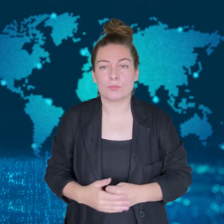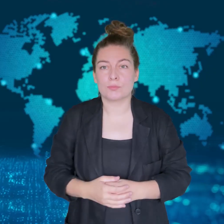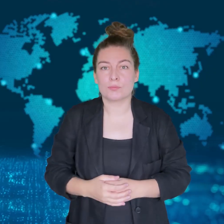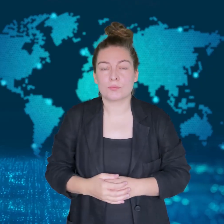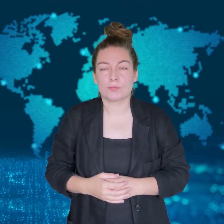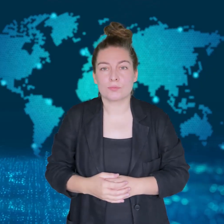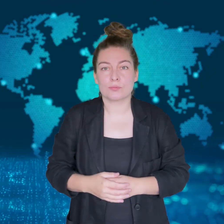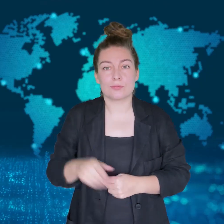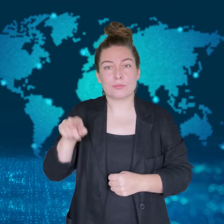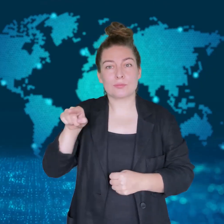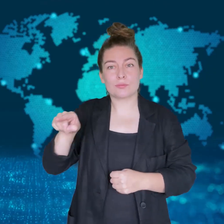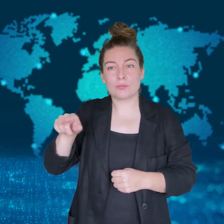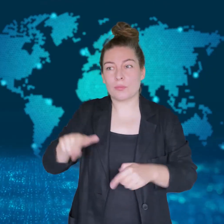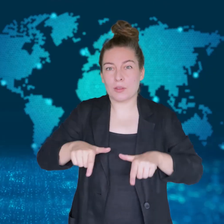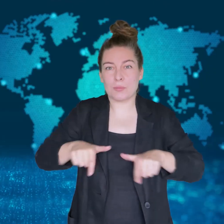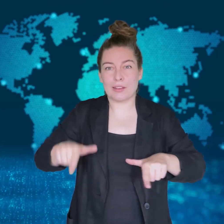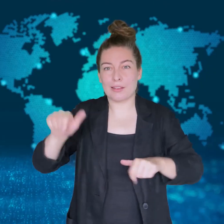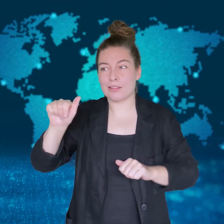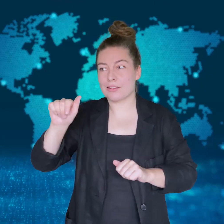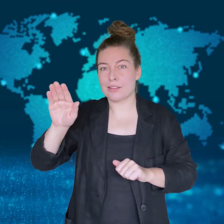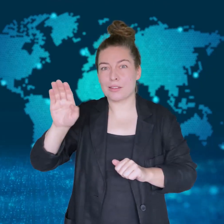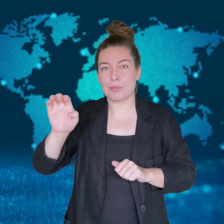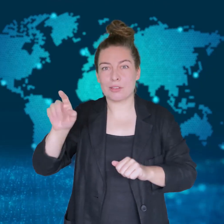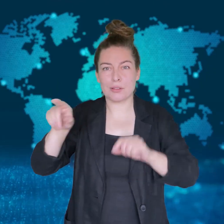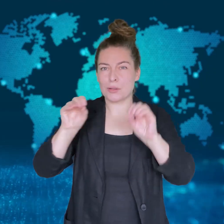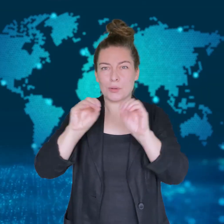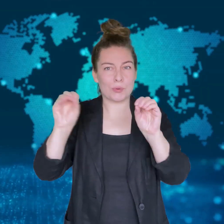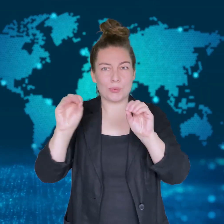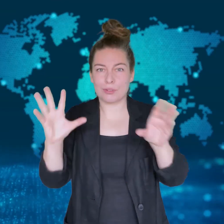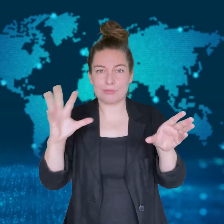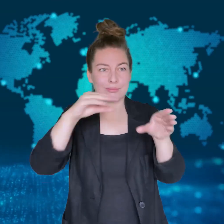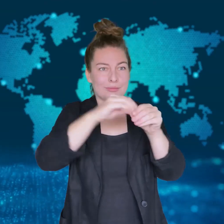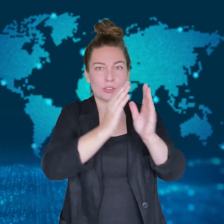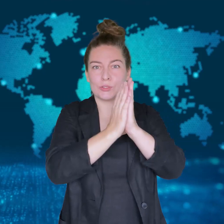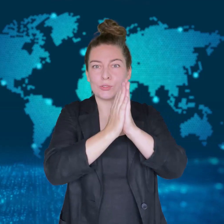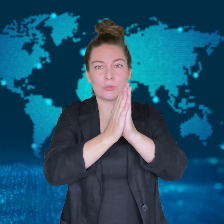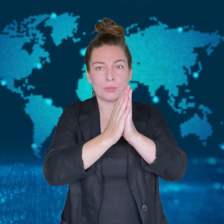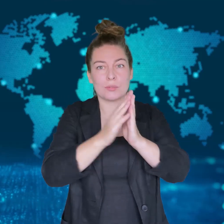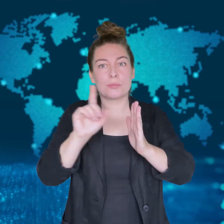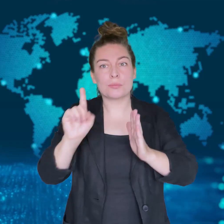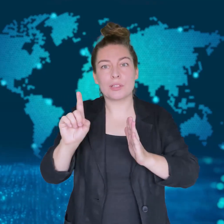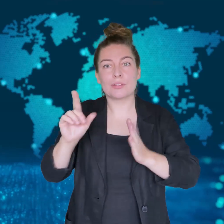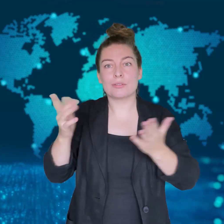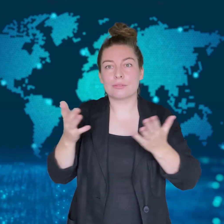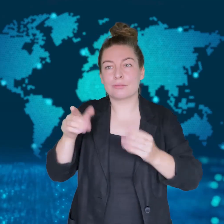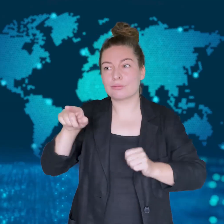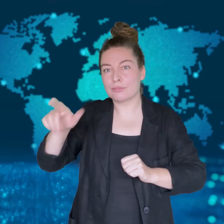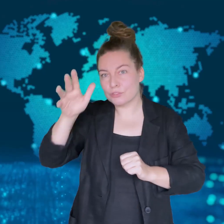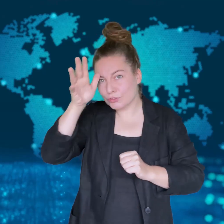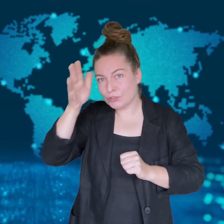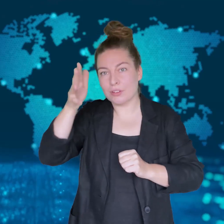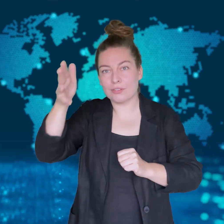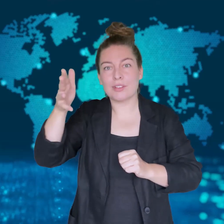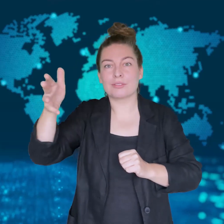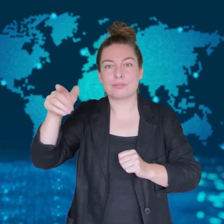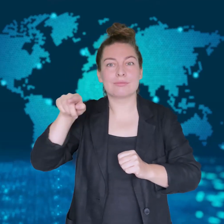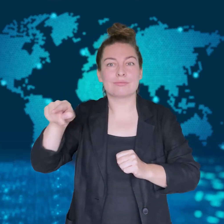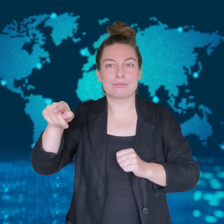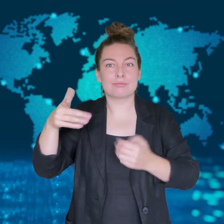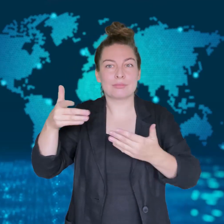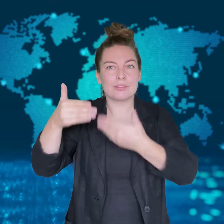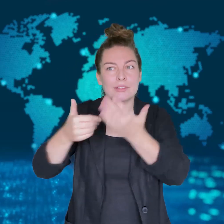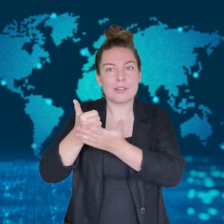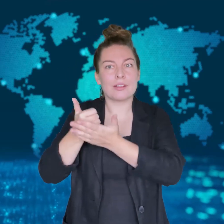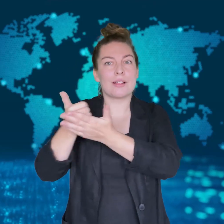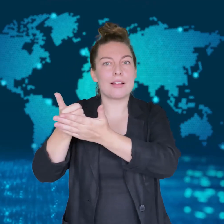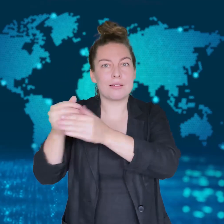Abe was not a member of the church, but his grandfather had helped it establish